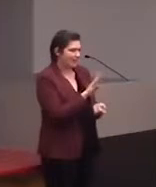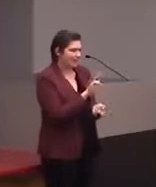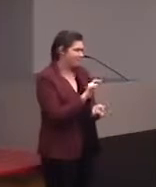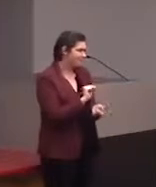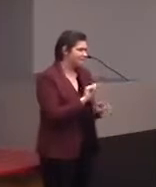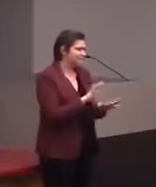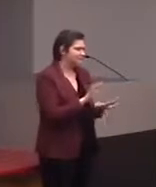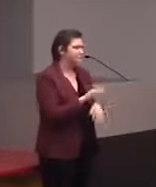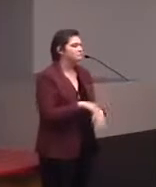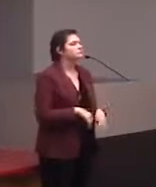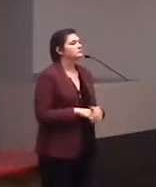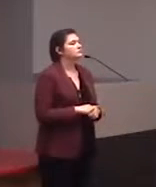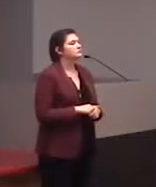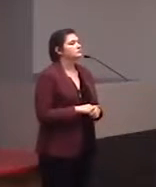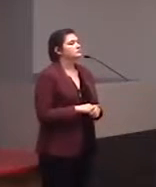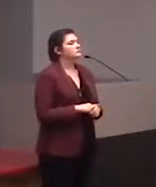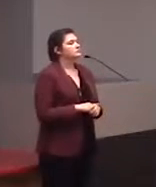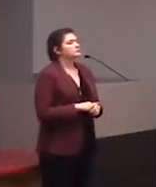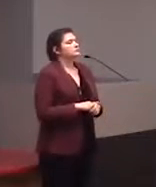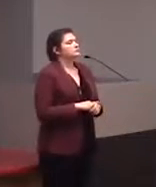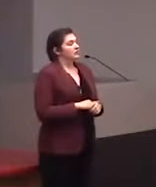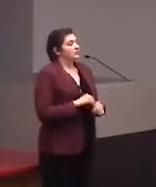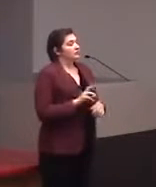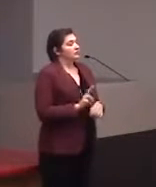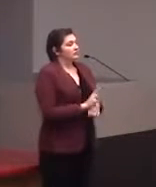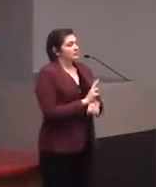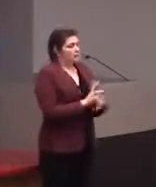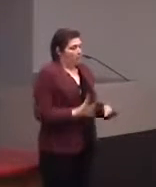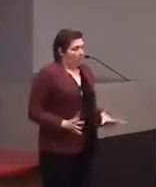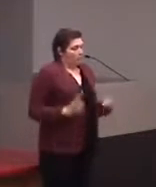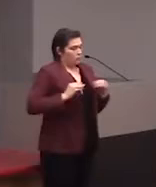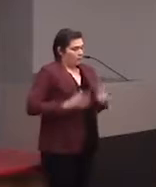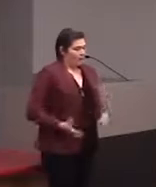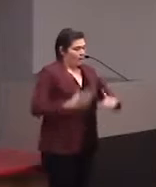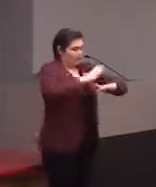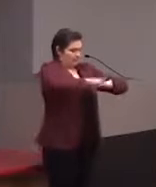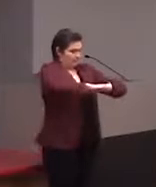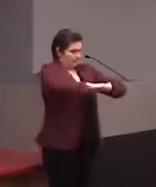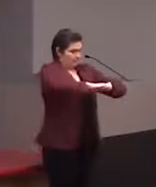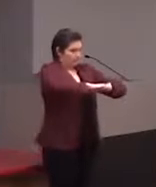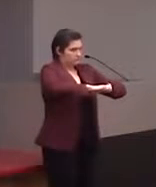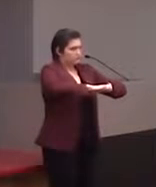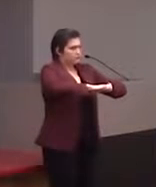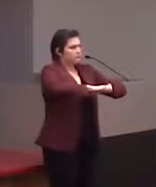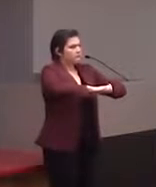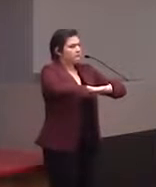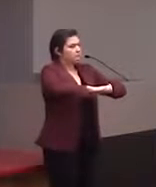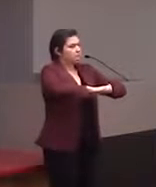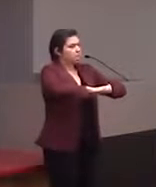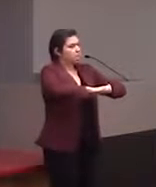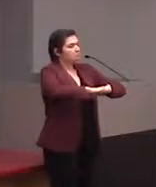So it uses its own overlay. It also uses...